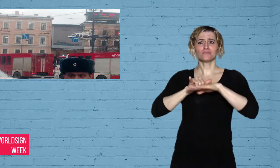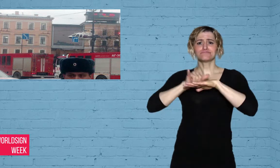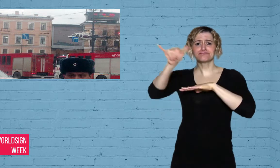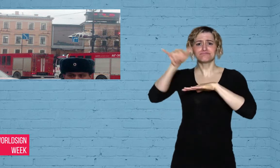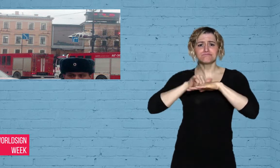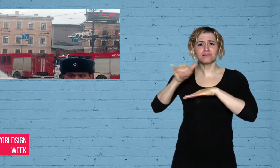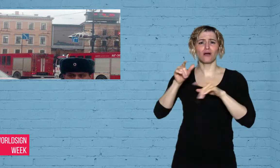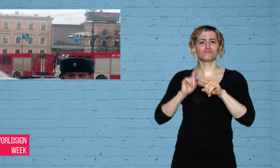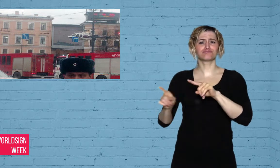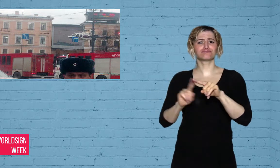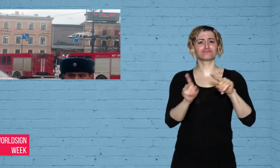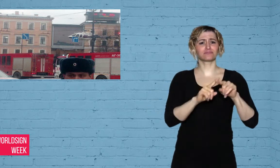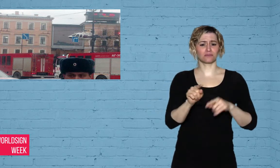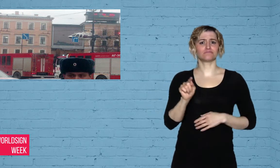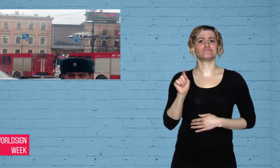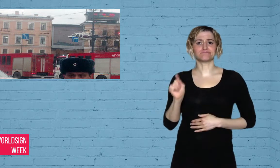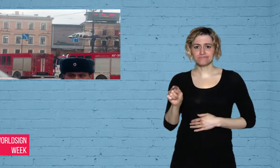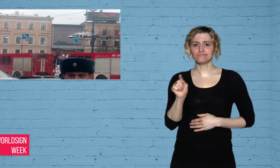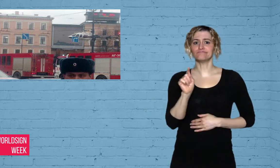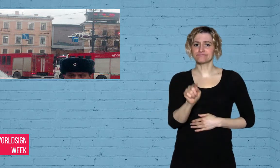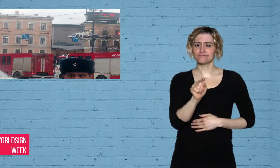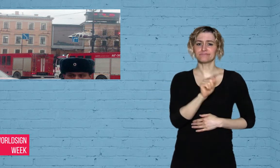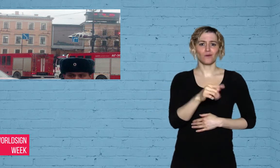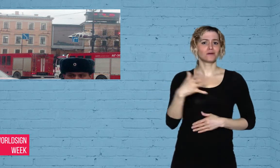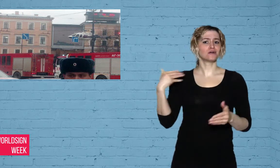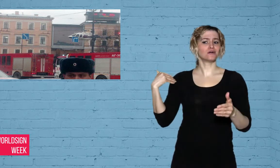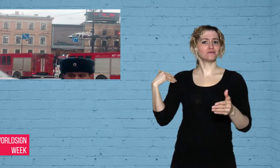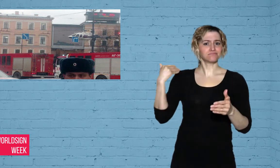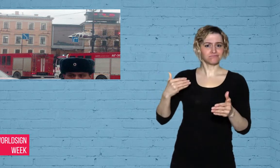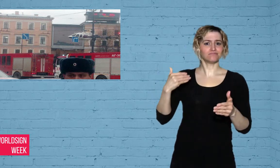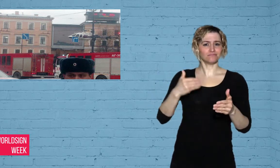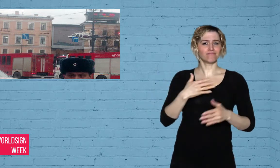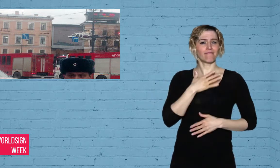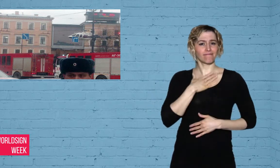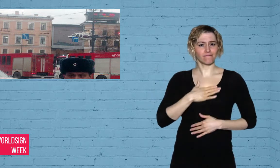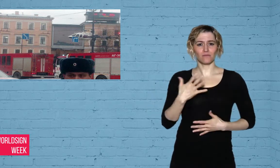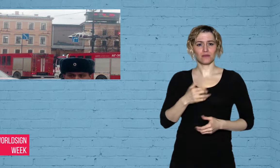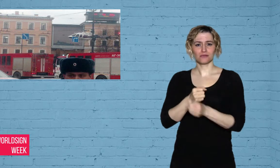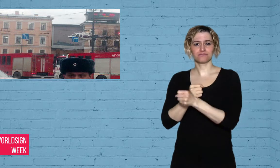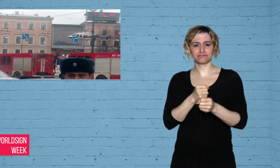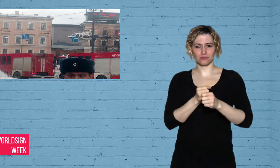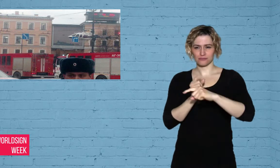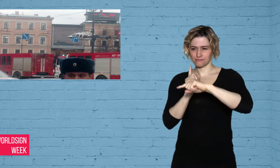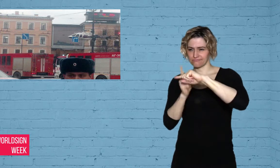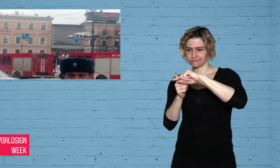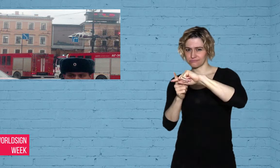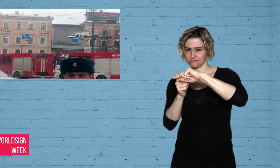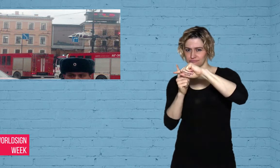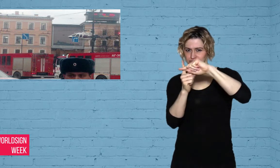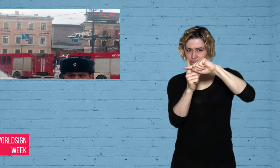planes have been frequent targets for